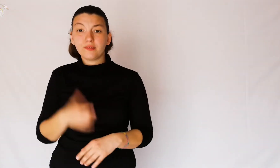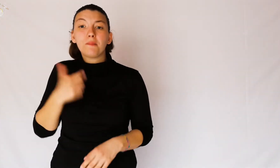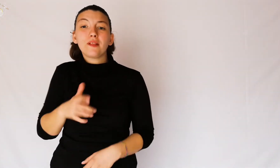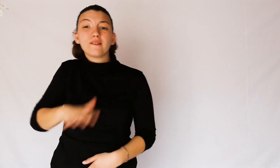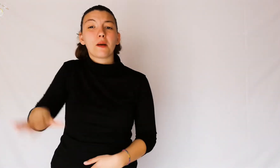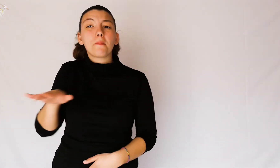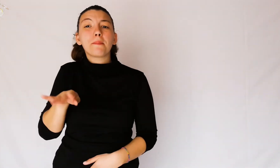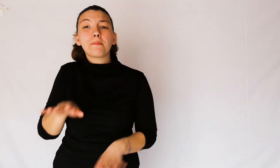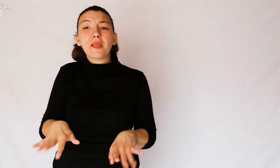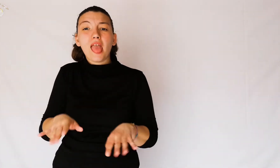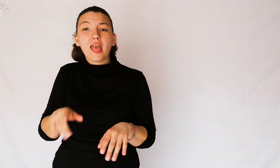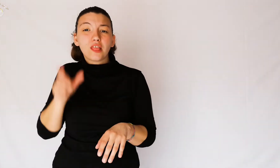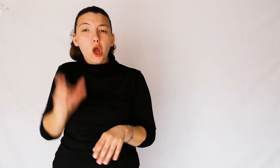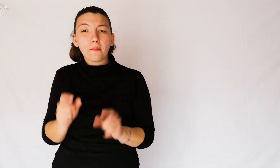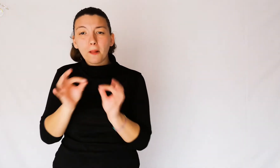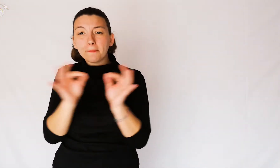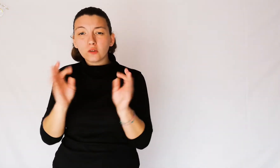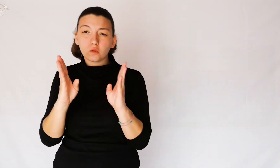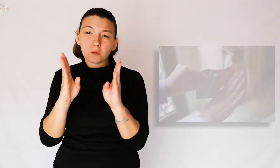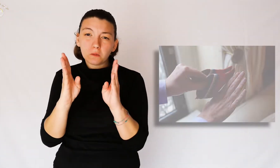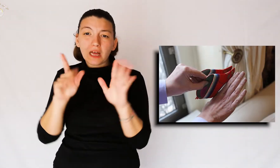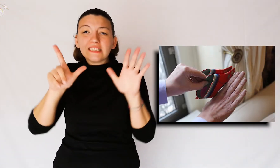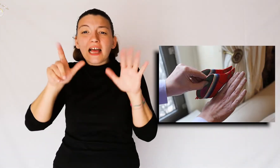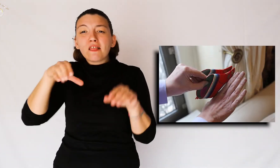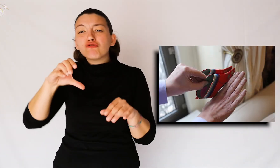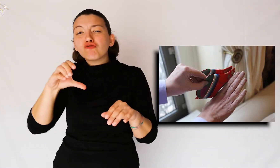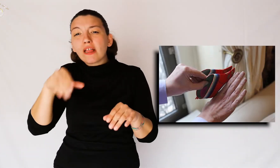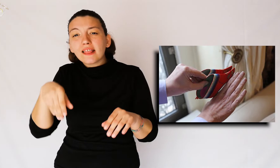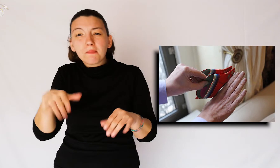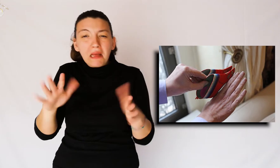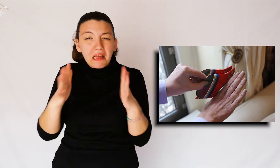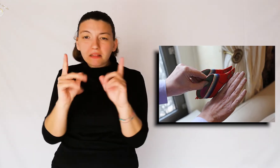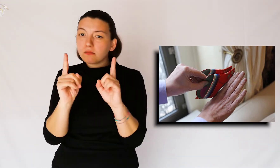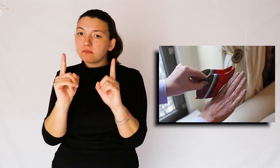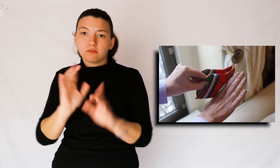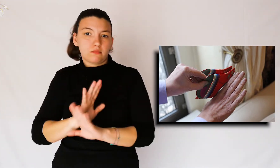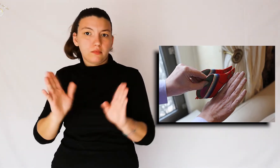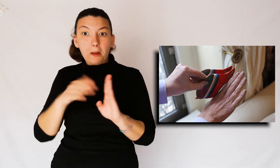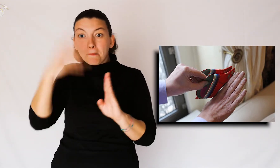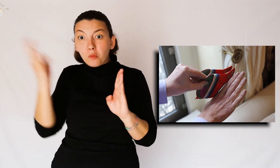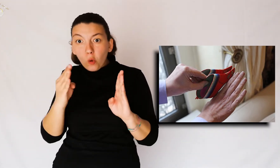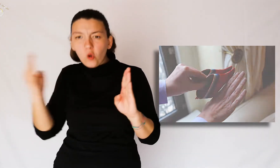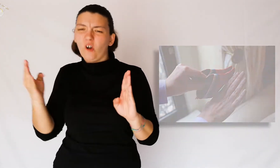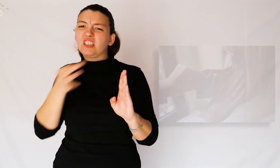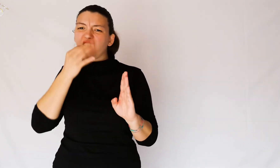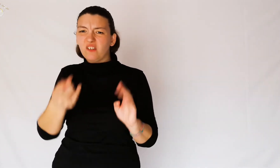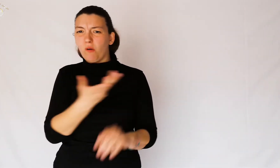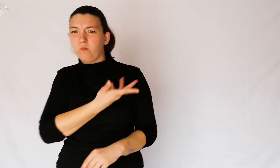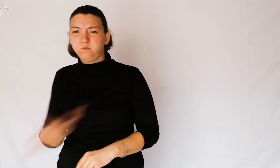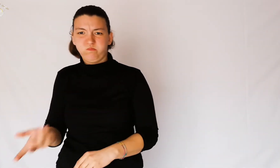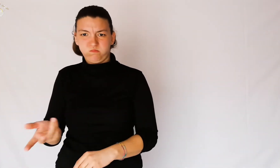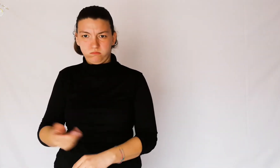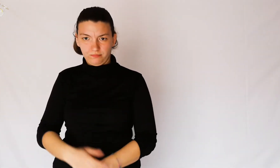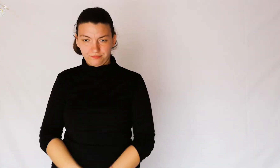because the feet had to be about 7 cm small, if they were longer they were vulgar.